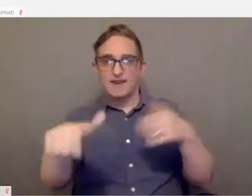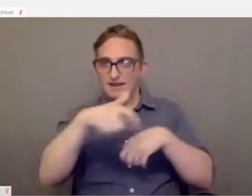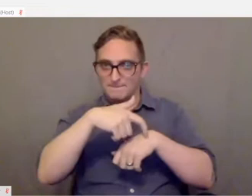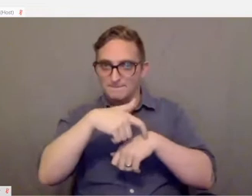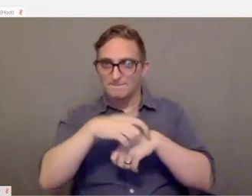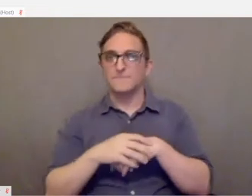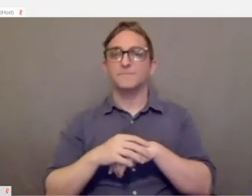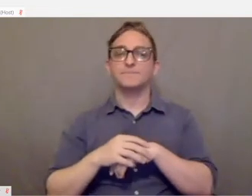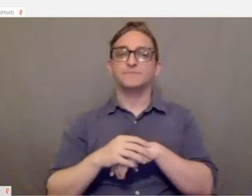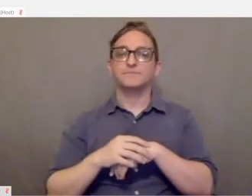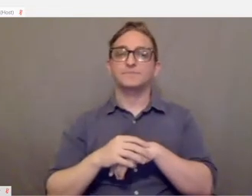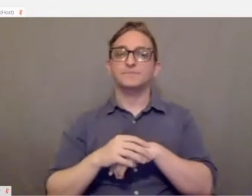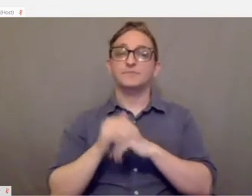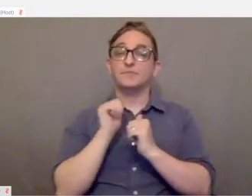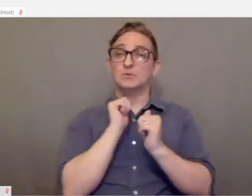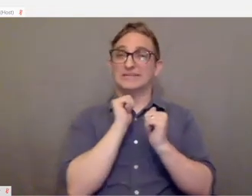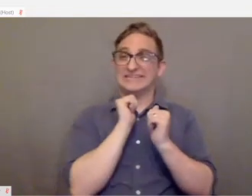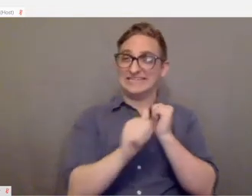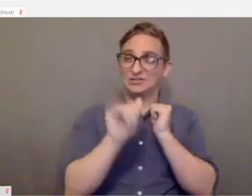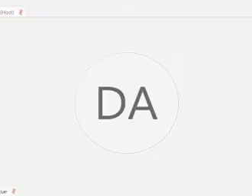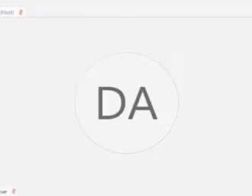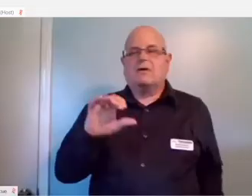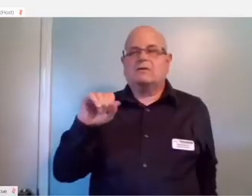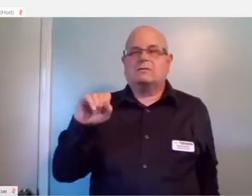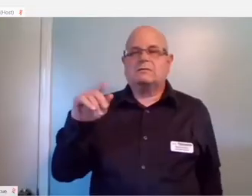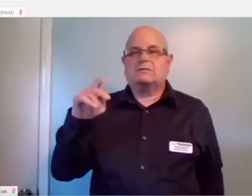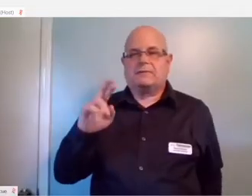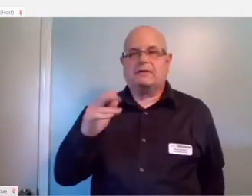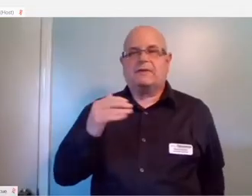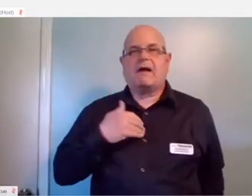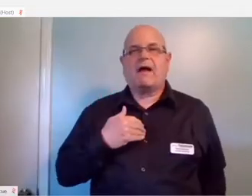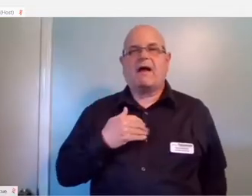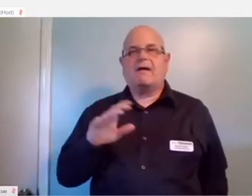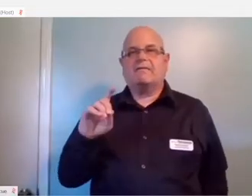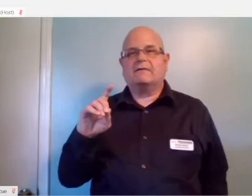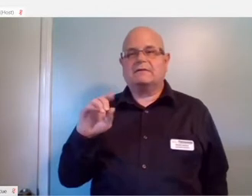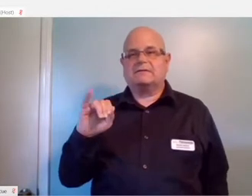So each of these smart speakers have a built‑in digital assistant. The Google home has the Google assistant.